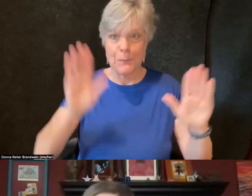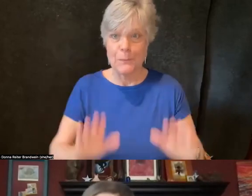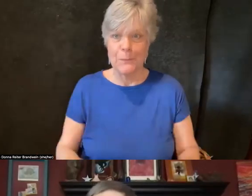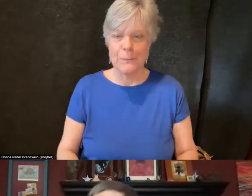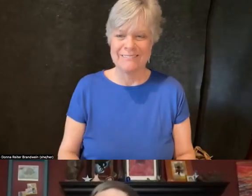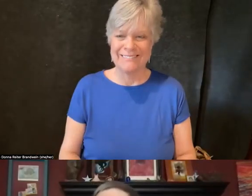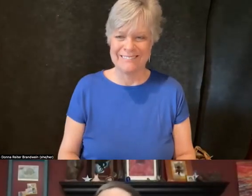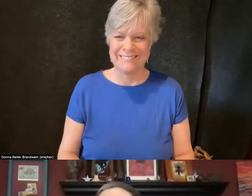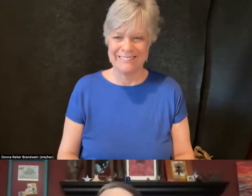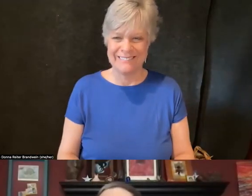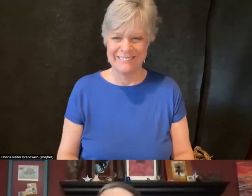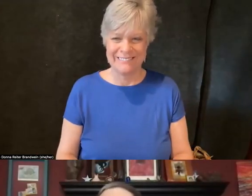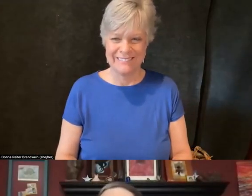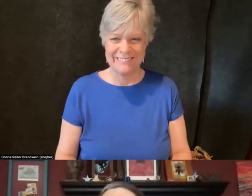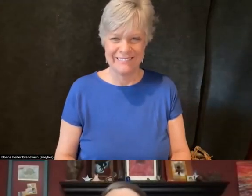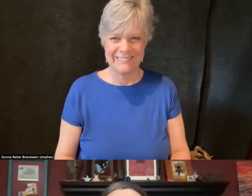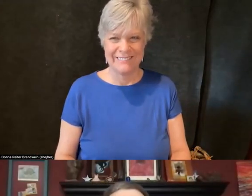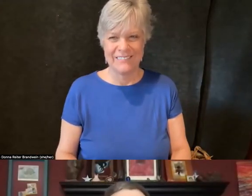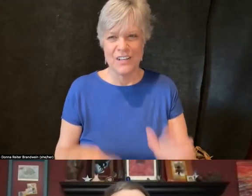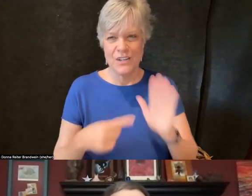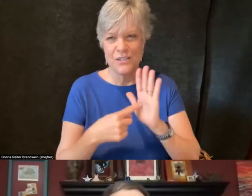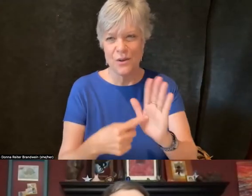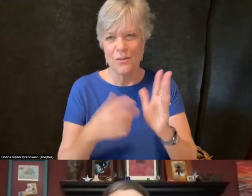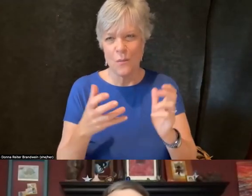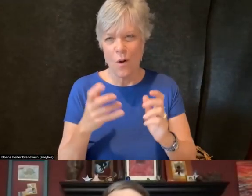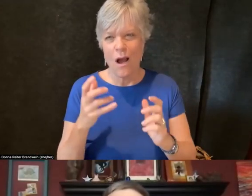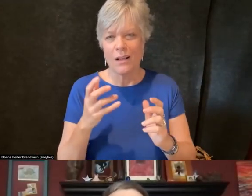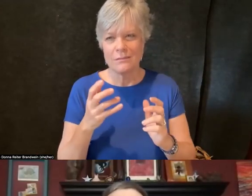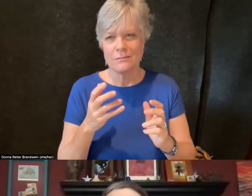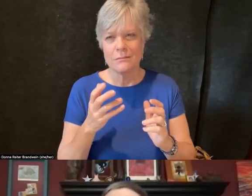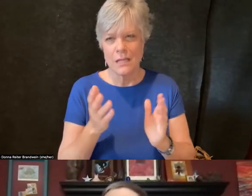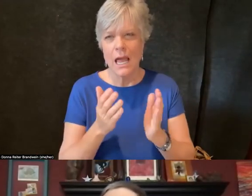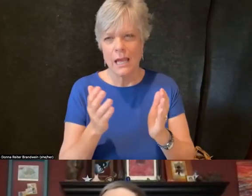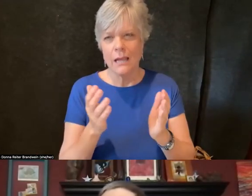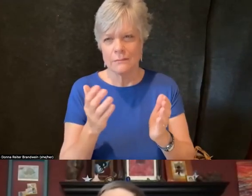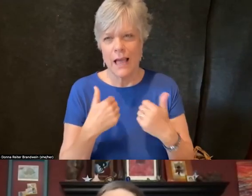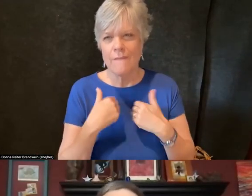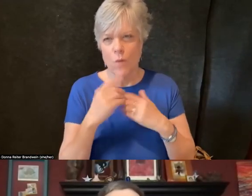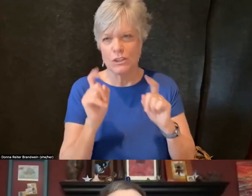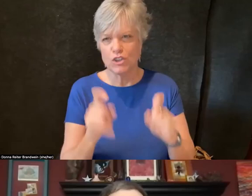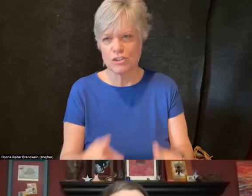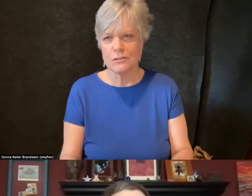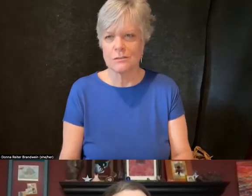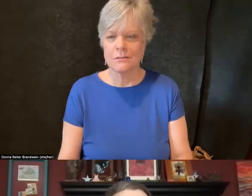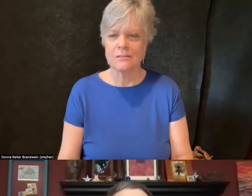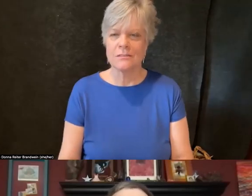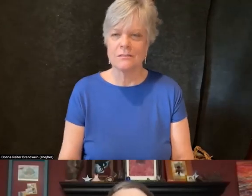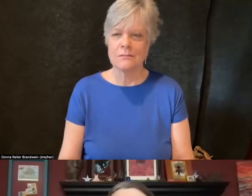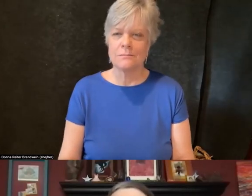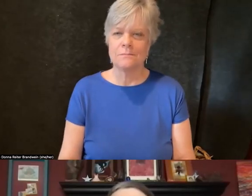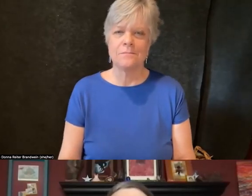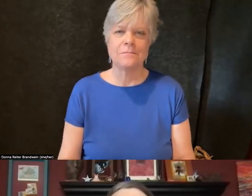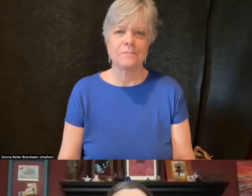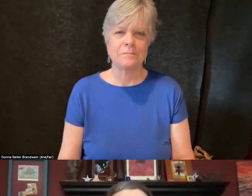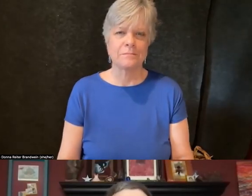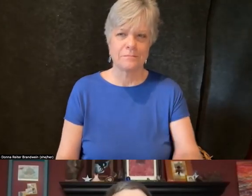or indicated questions or comments they might want to share that I perceived. Perfect.